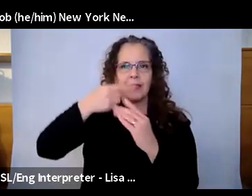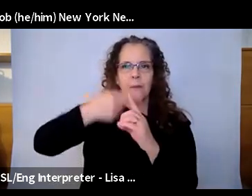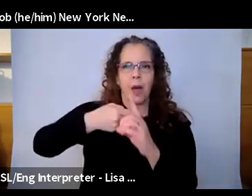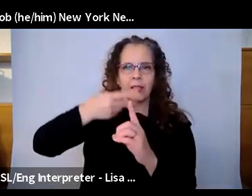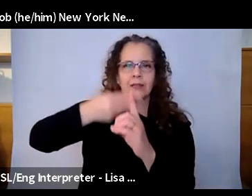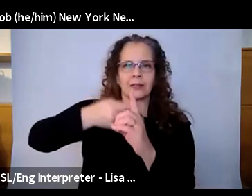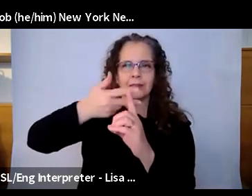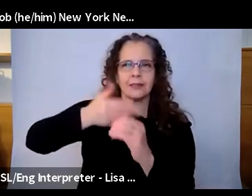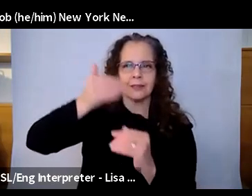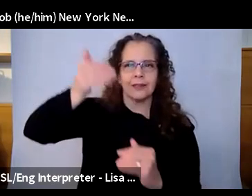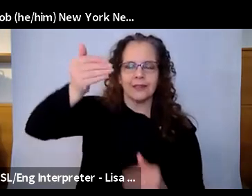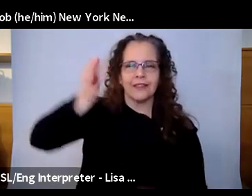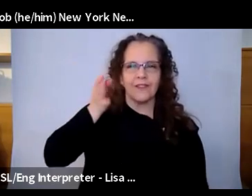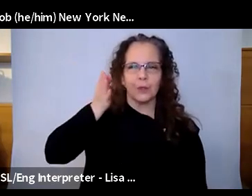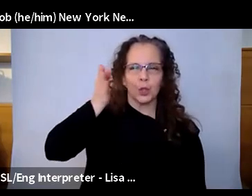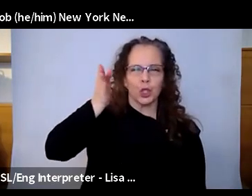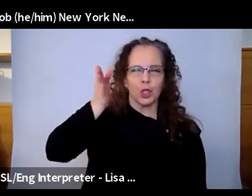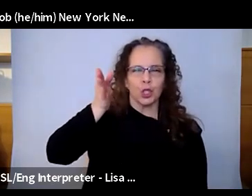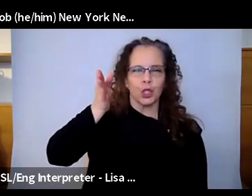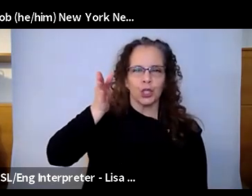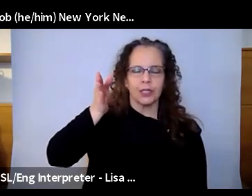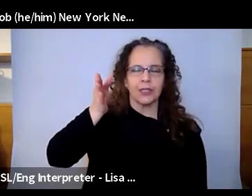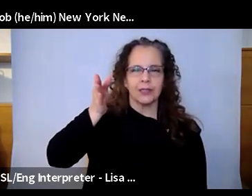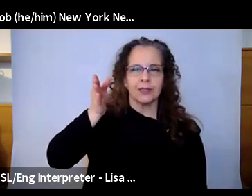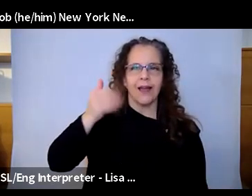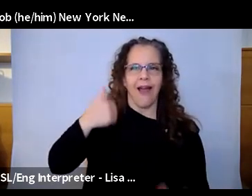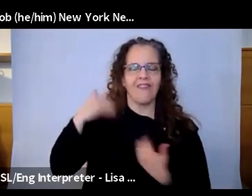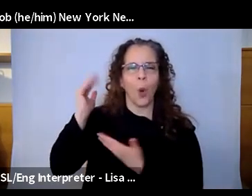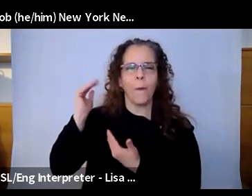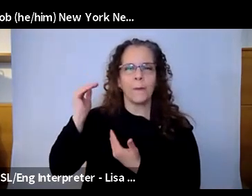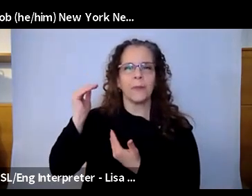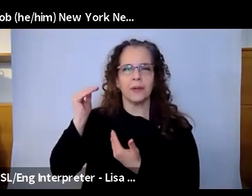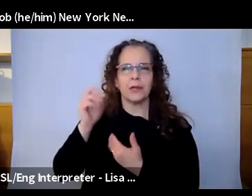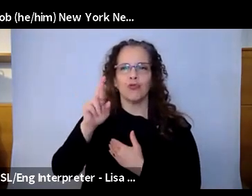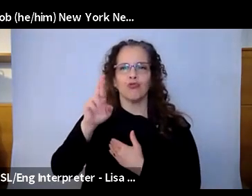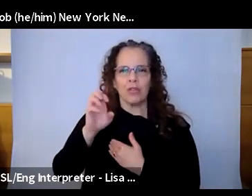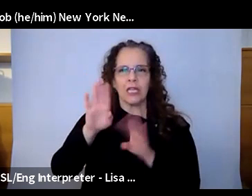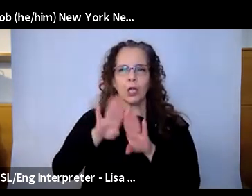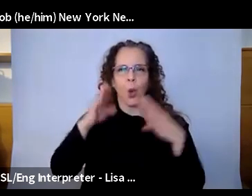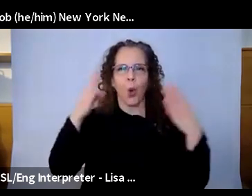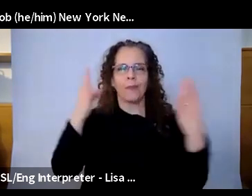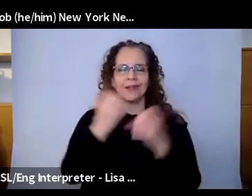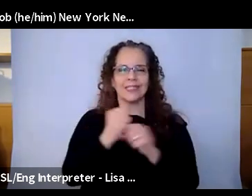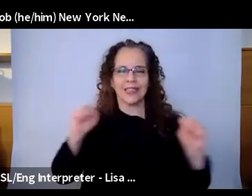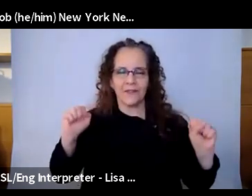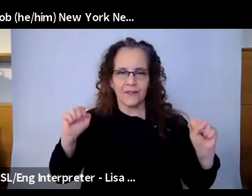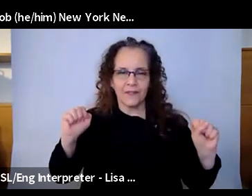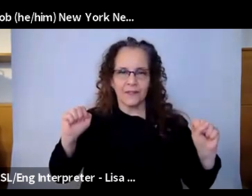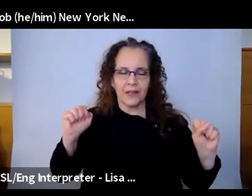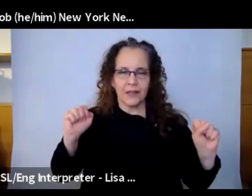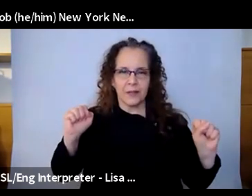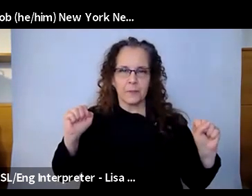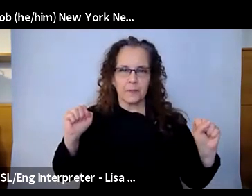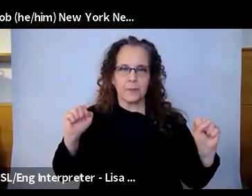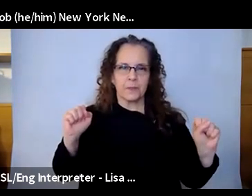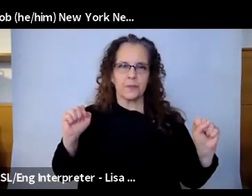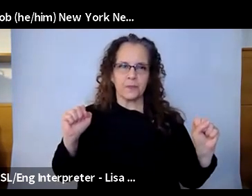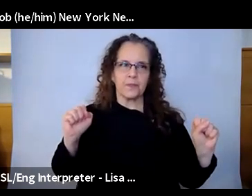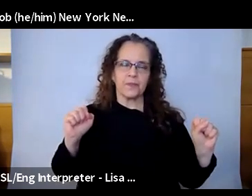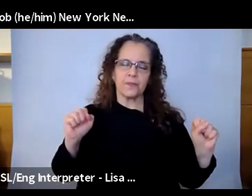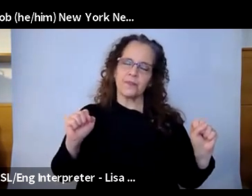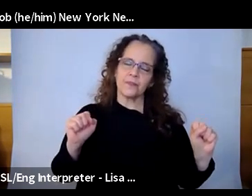we can get to reopening in a safe way that can bring us back